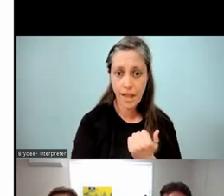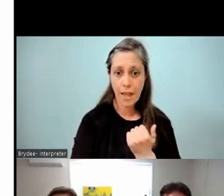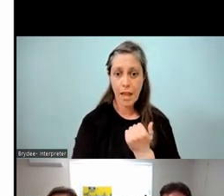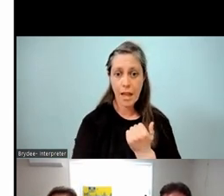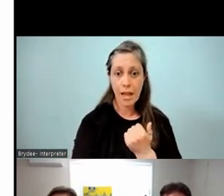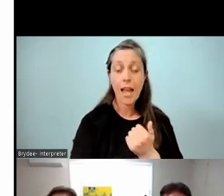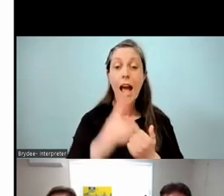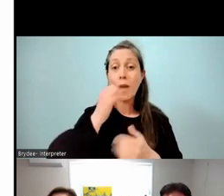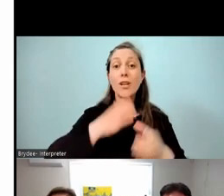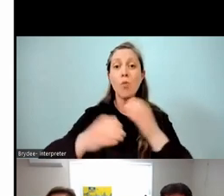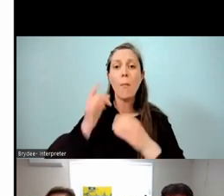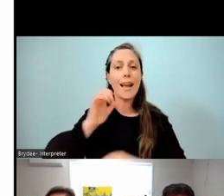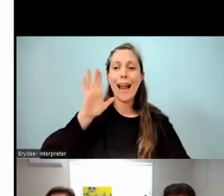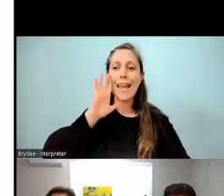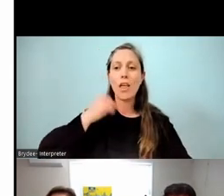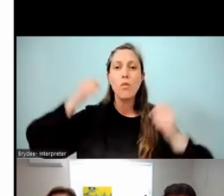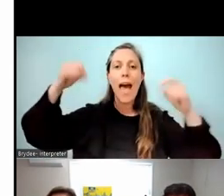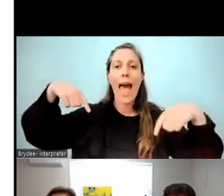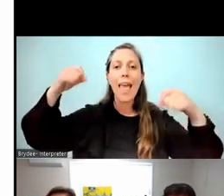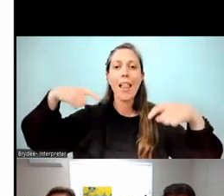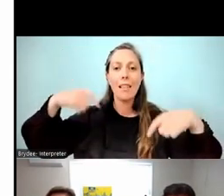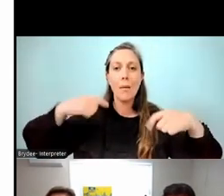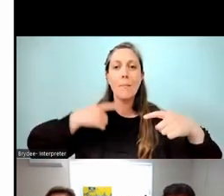that we were mindful of, because we have three intermediates